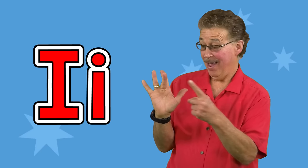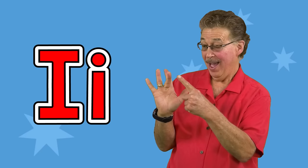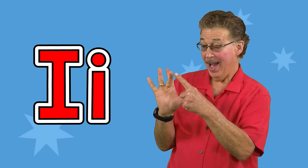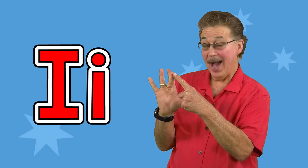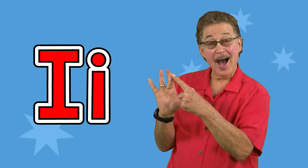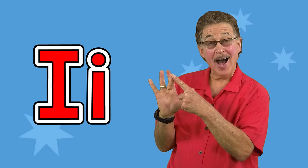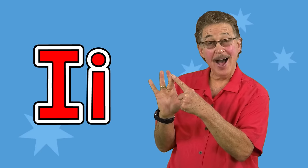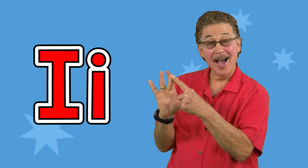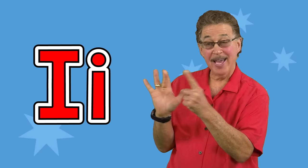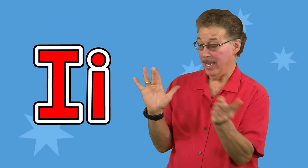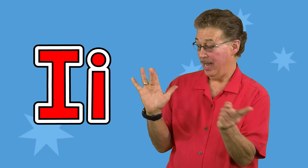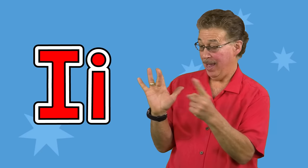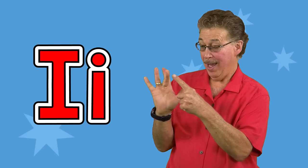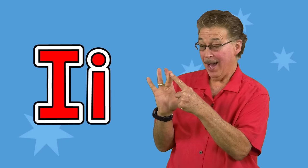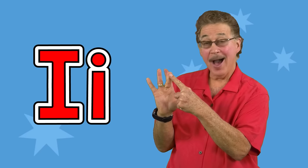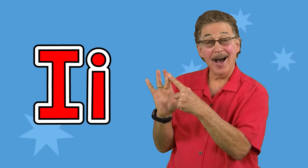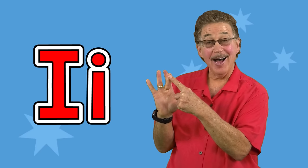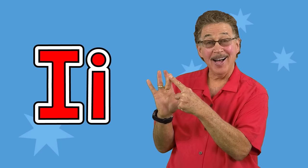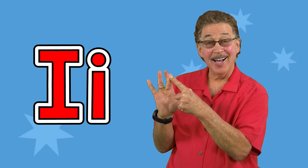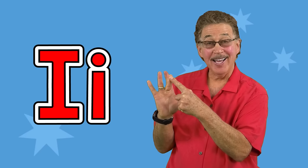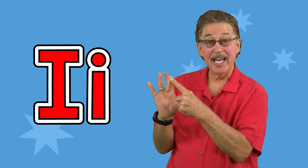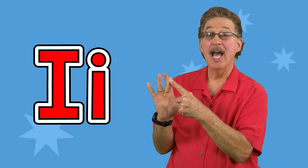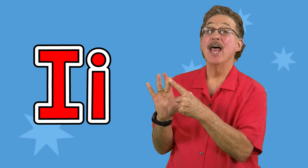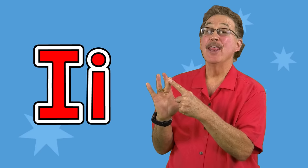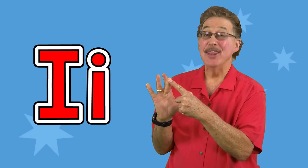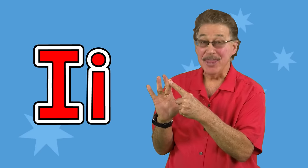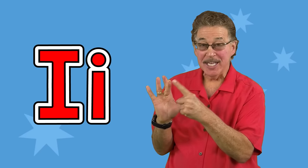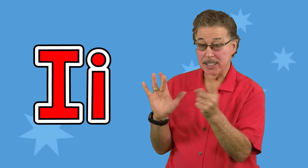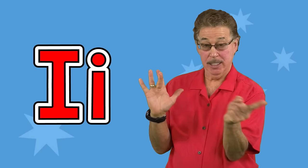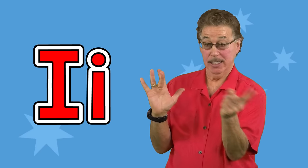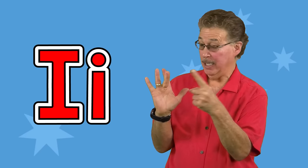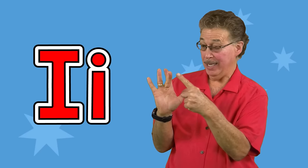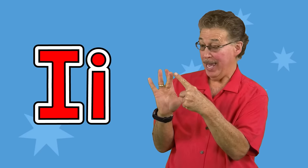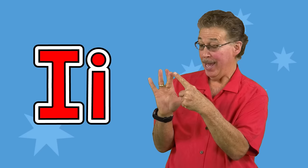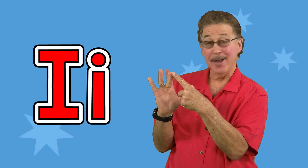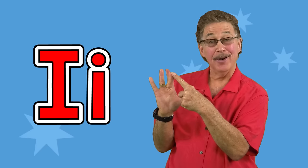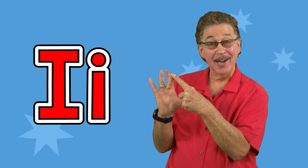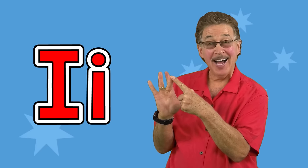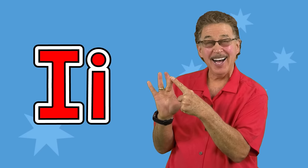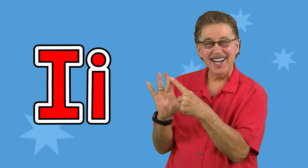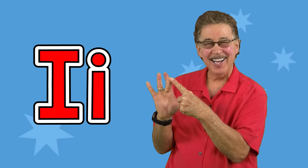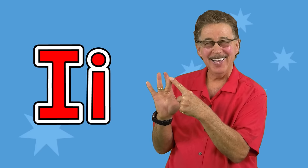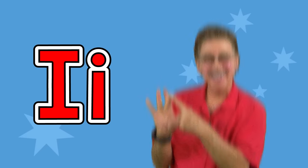I, i, this is the letter i